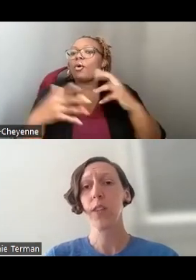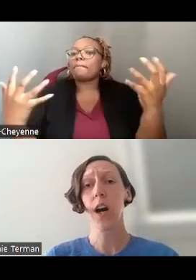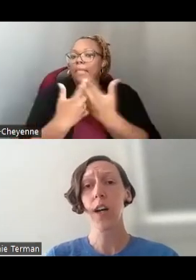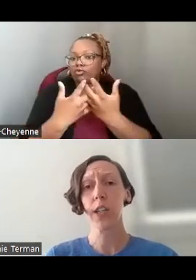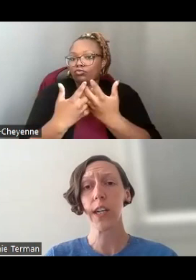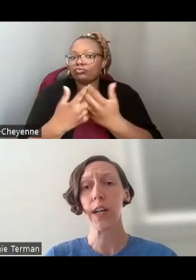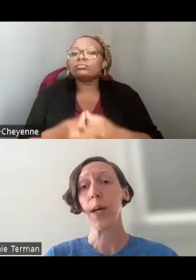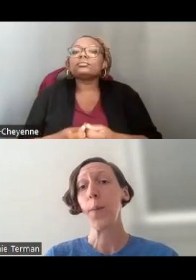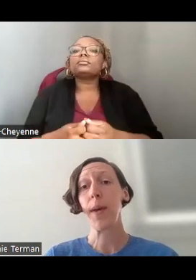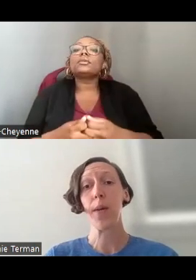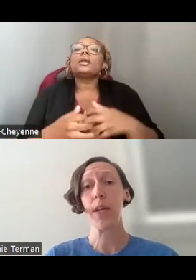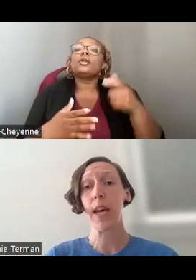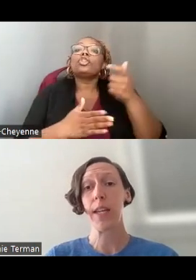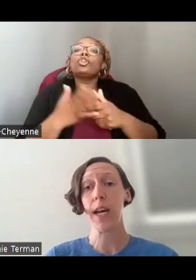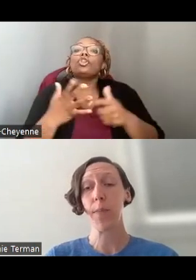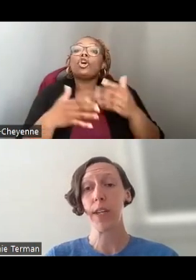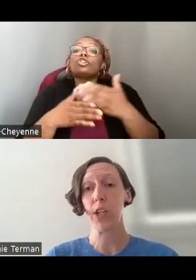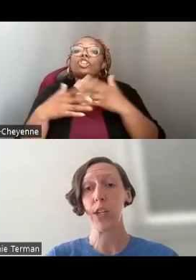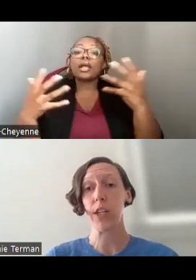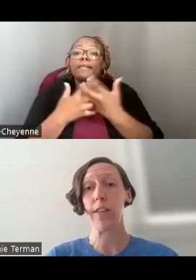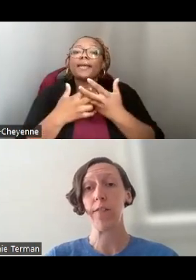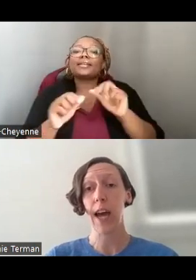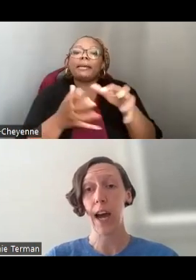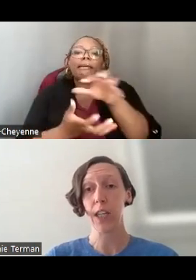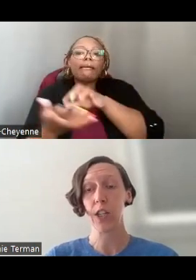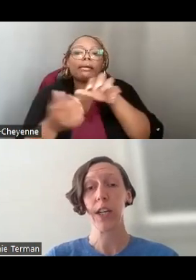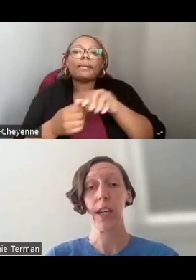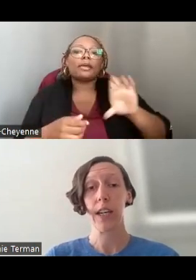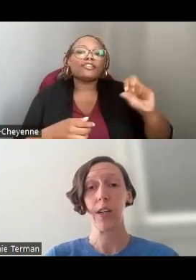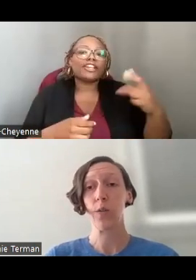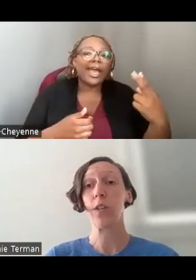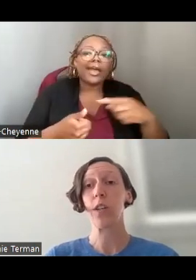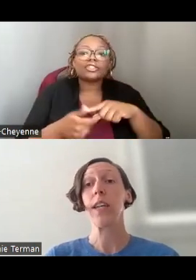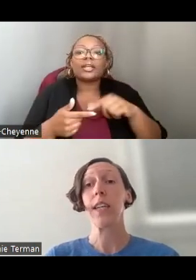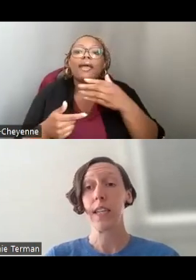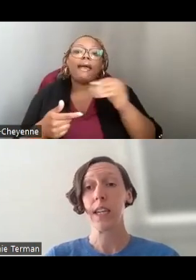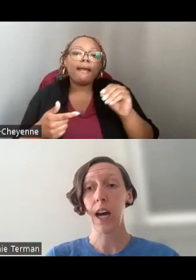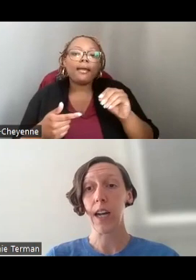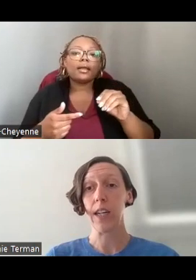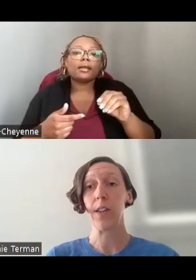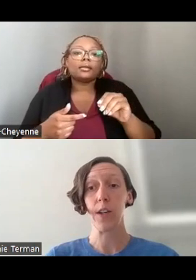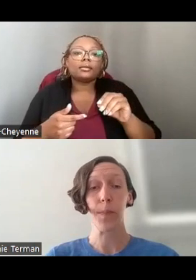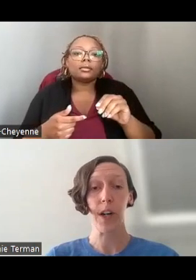THE COST SHARE MAY BE ANY COMBINATION OF CASH AND/OR IN-KIND THIRD-PARTY CONTRIBUTIONS.